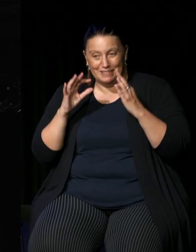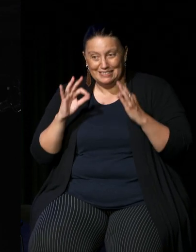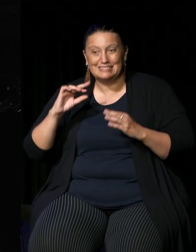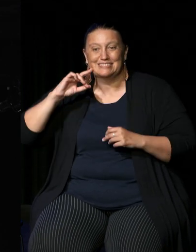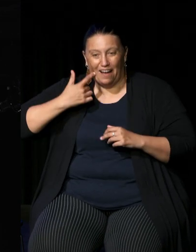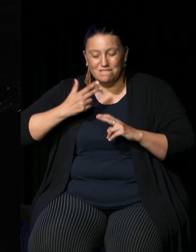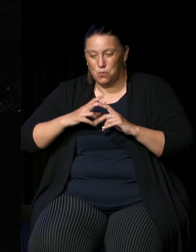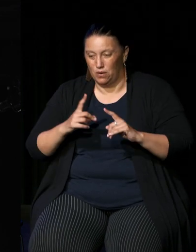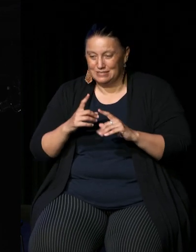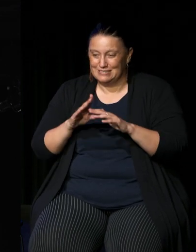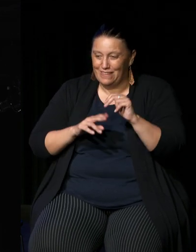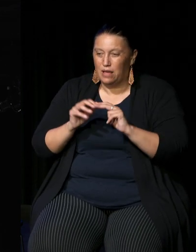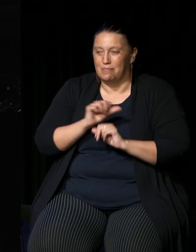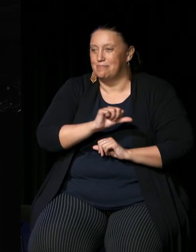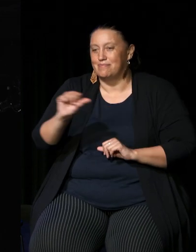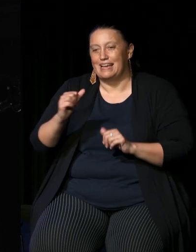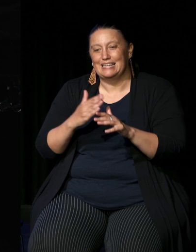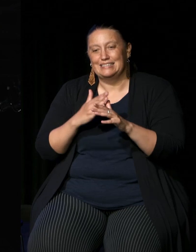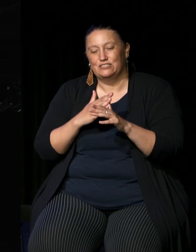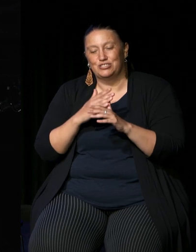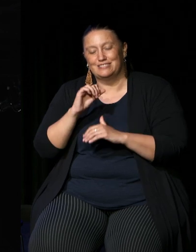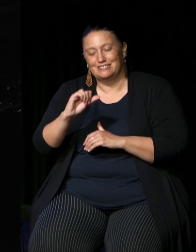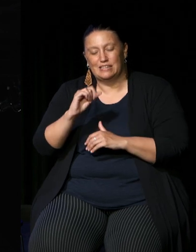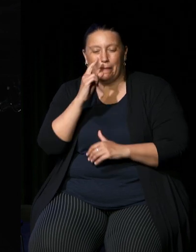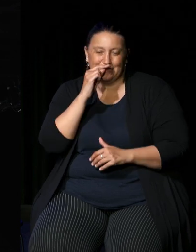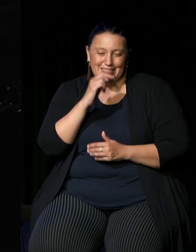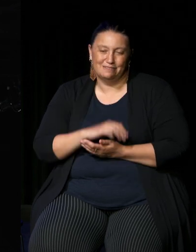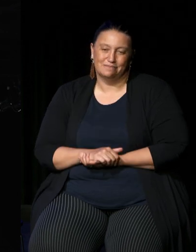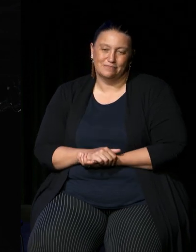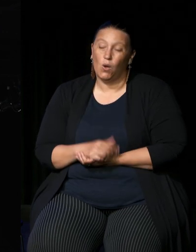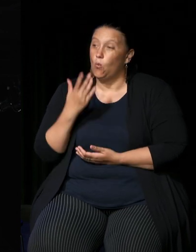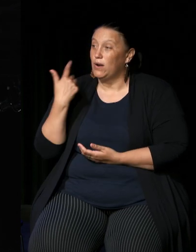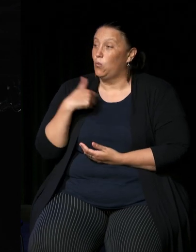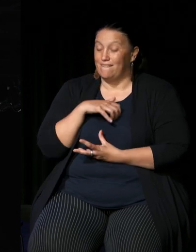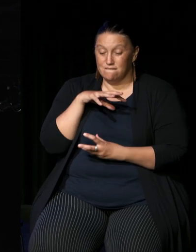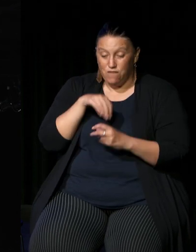know so when we are when we have a role in the things that are designed to help us and improve